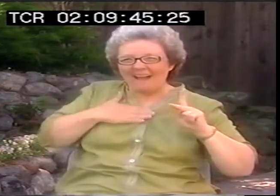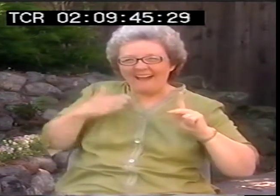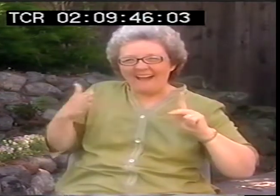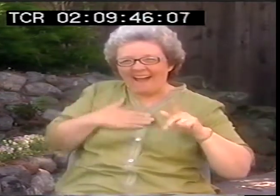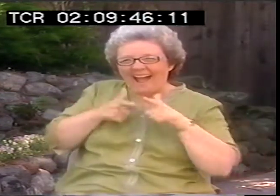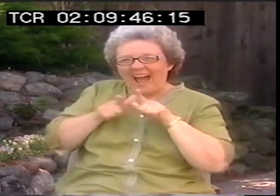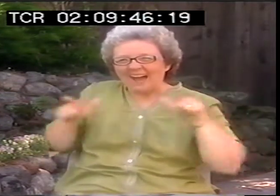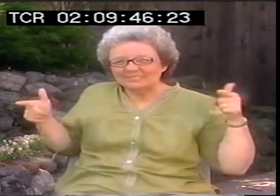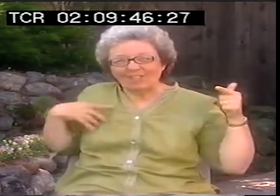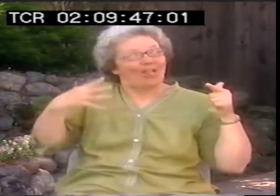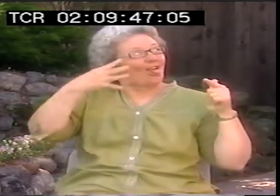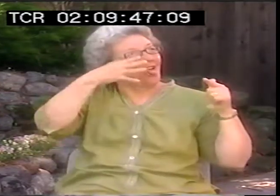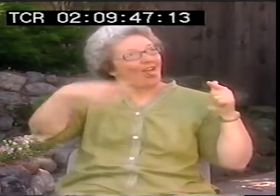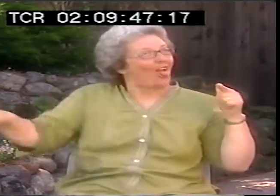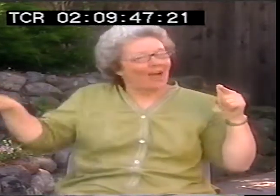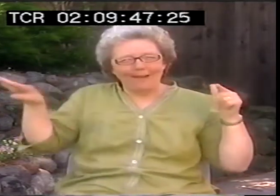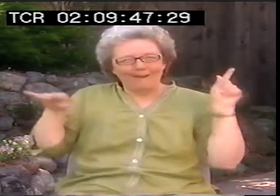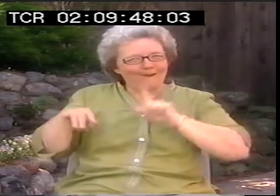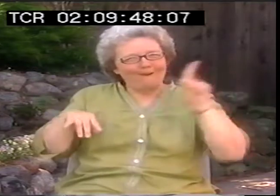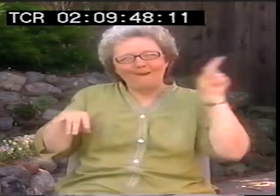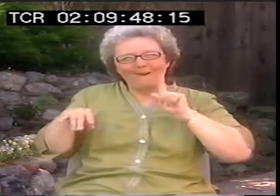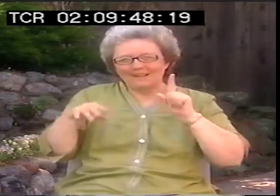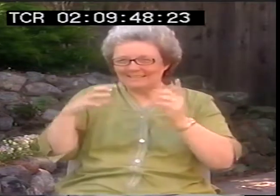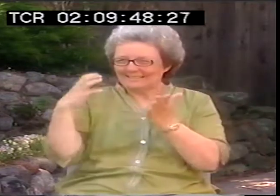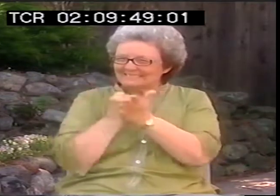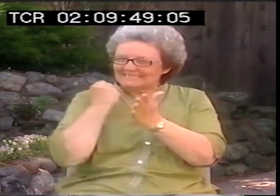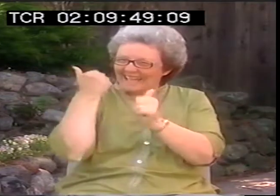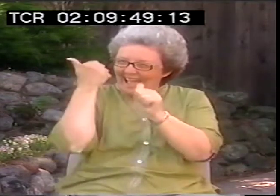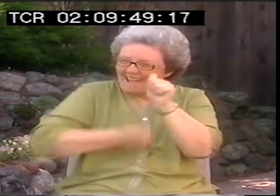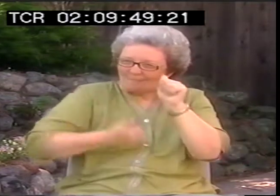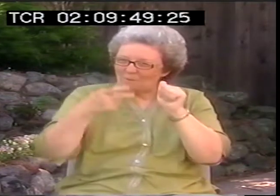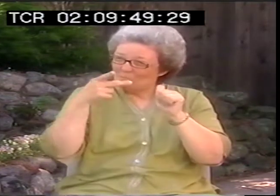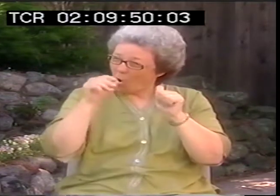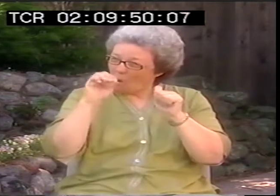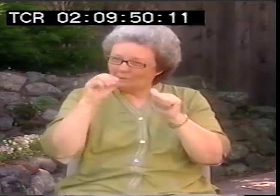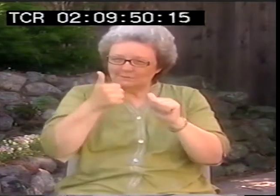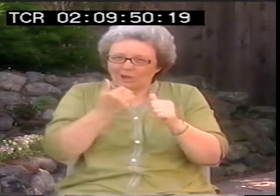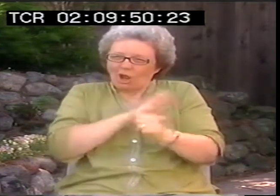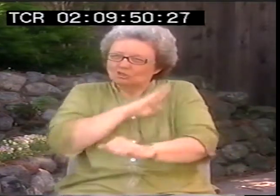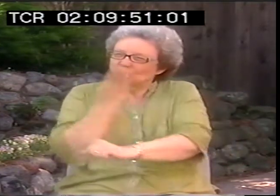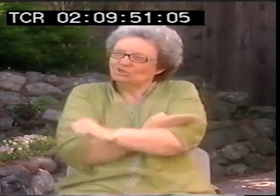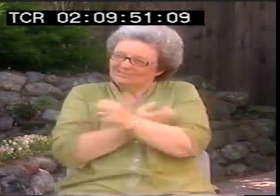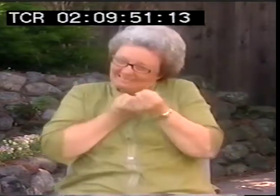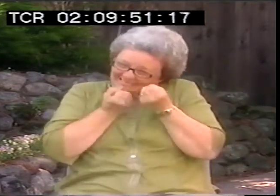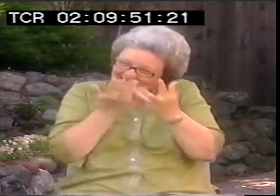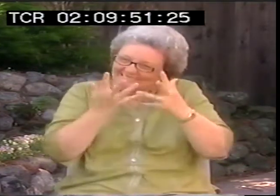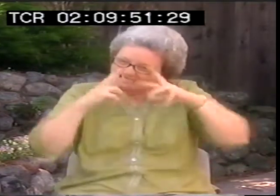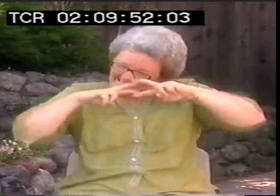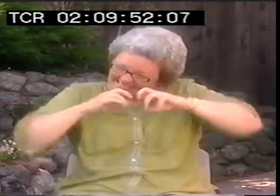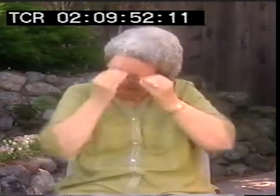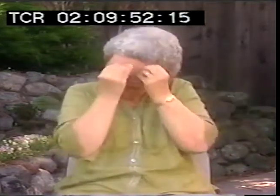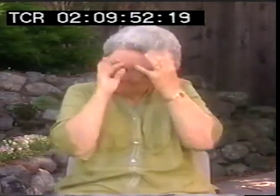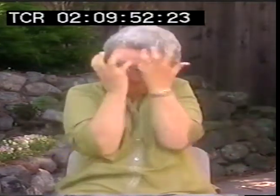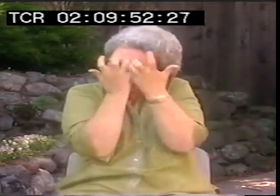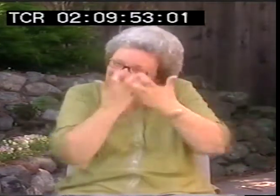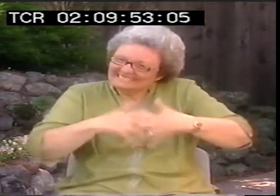I'm from, I think I need to take every opportunity, every moment, every iota of energy I have to put out things that I want